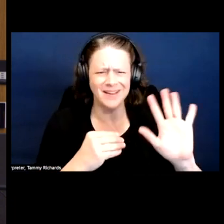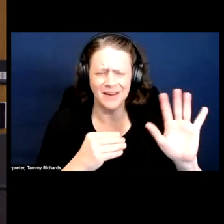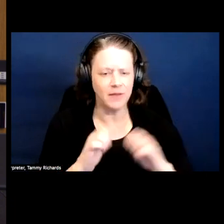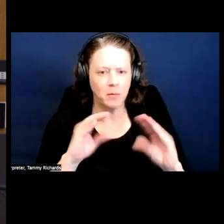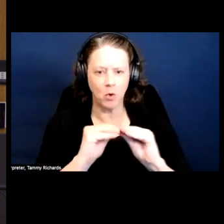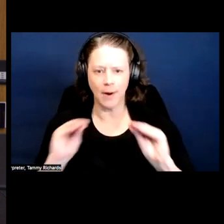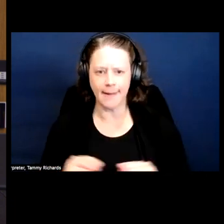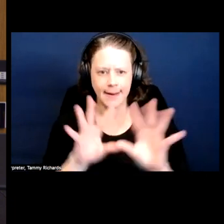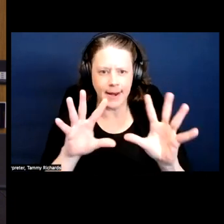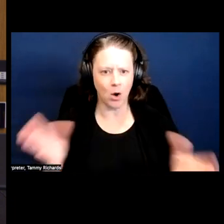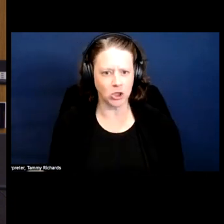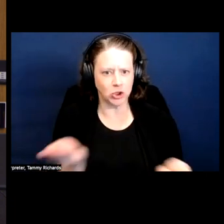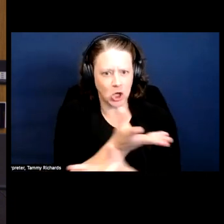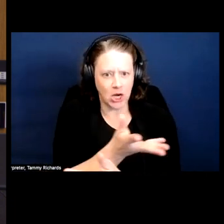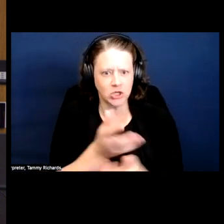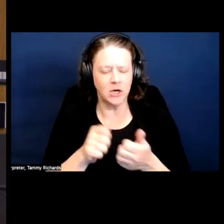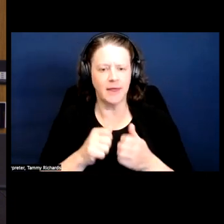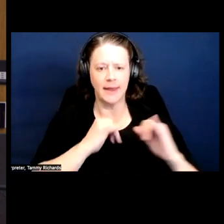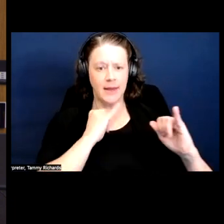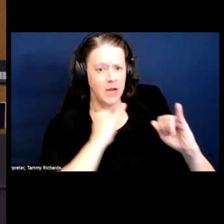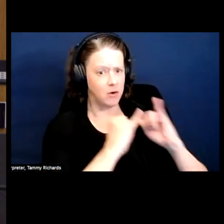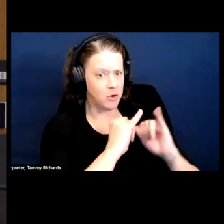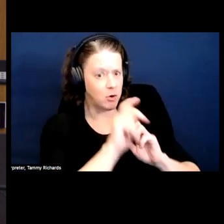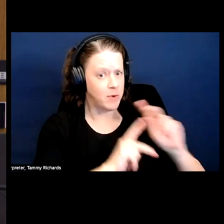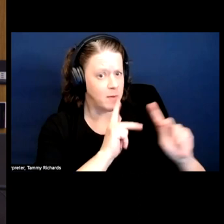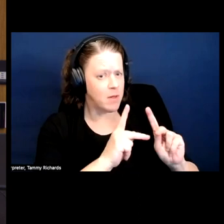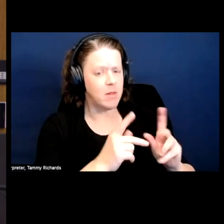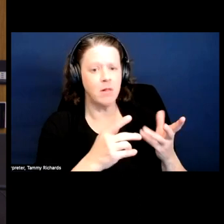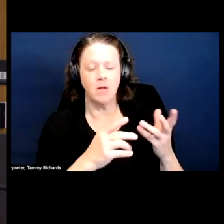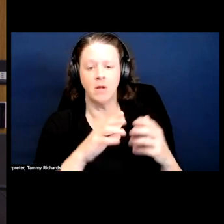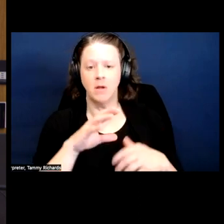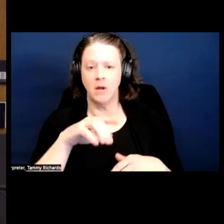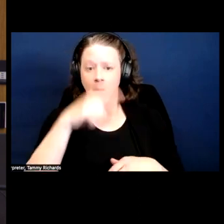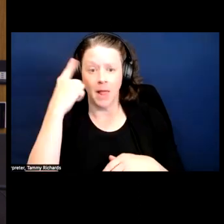They interviewed people, right, they covered some of the hearings that were happening.